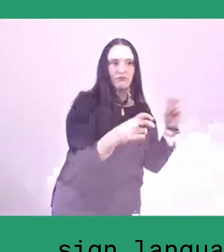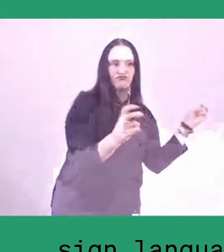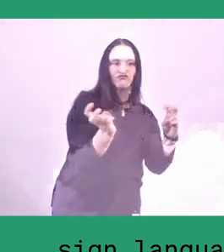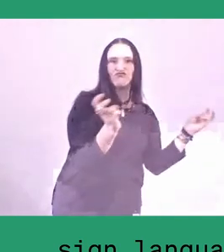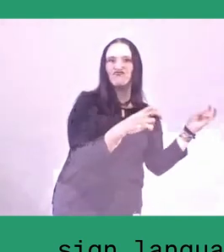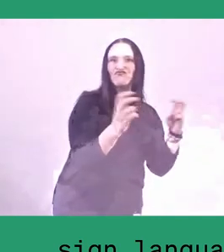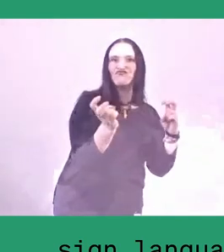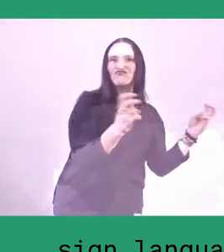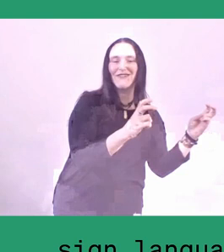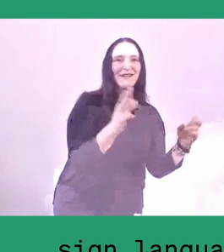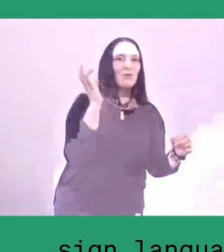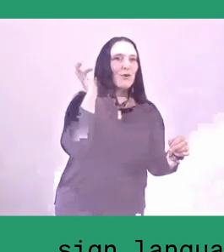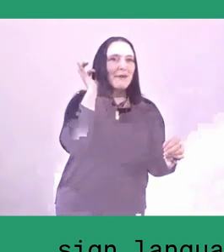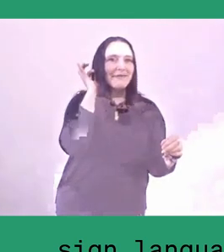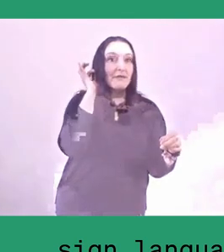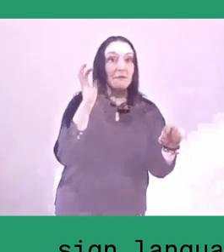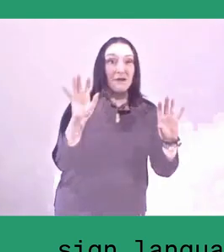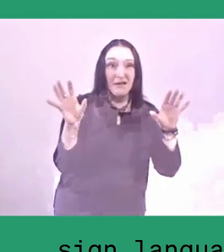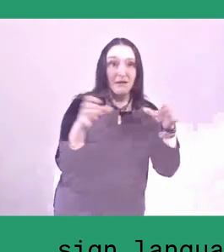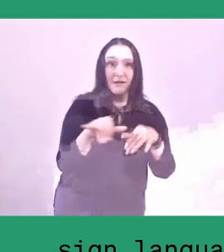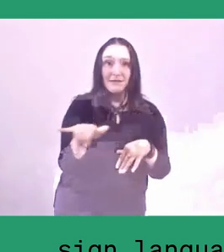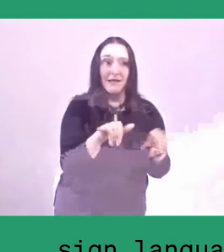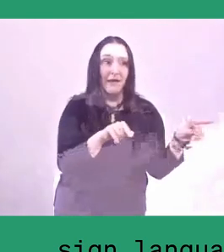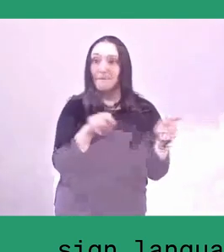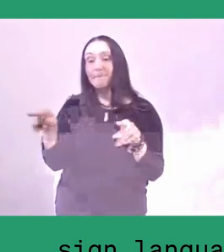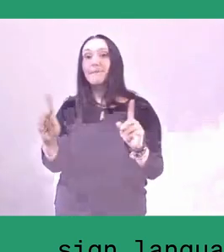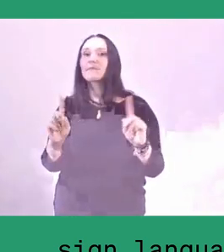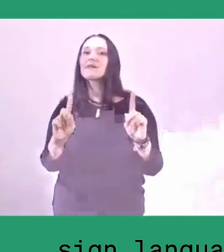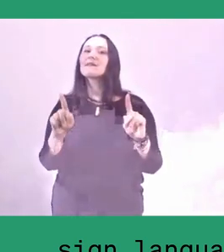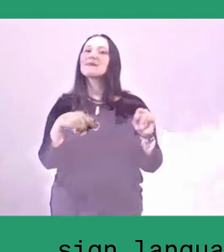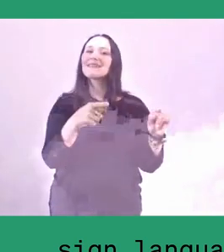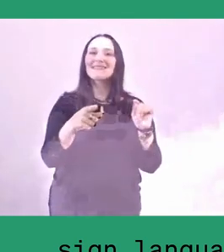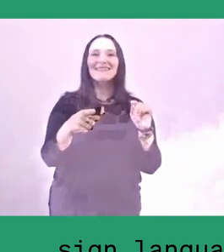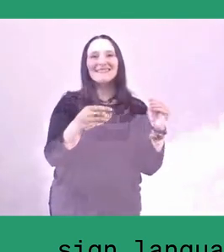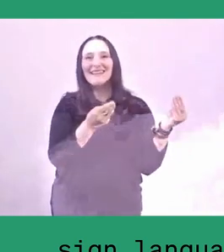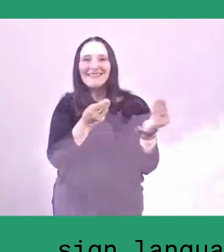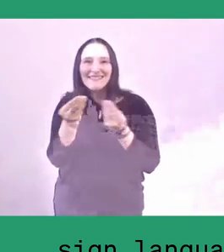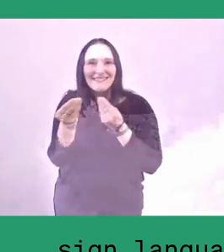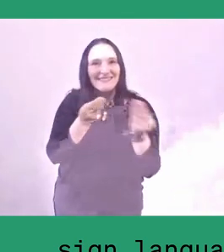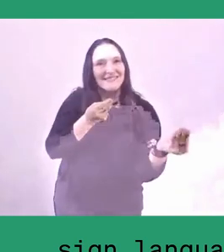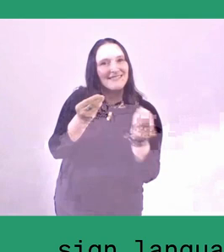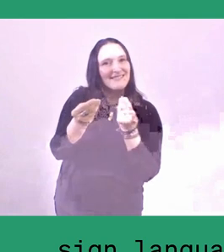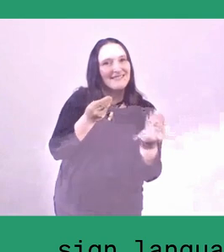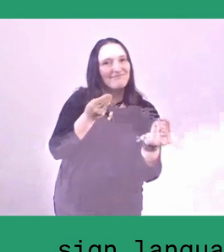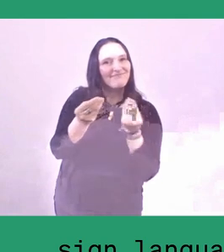So, in sharing dialogue, there is kind of a learning about gender,